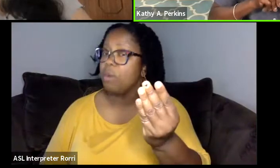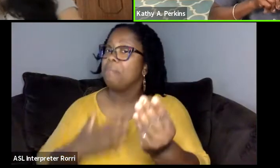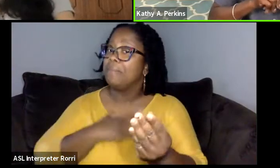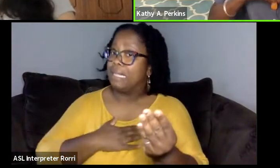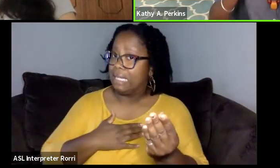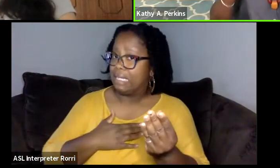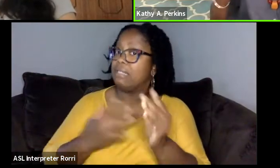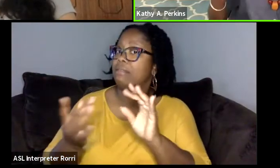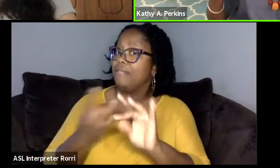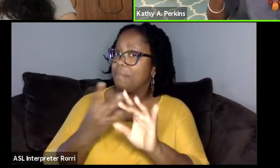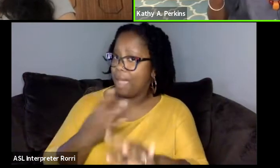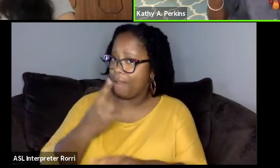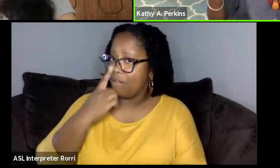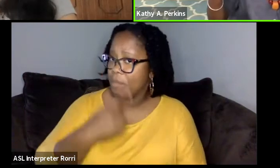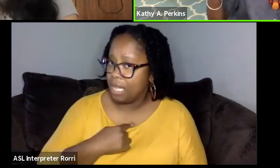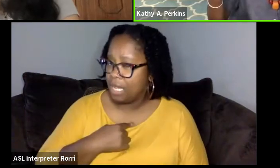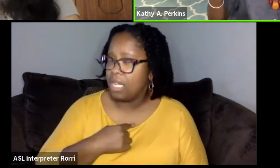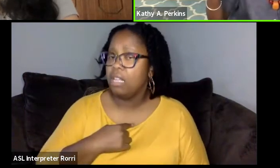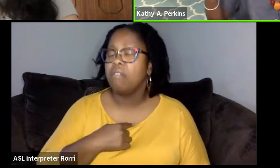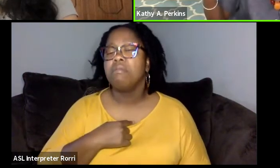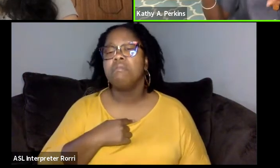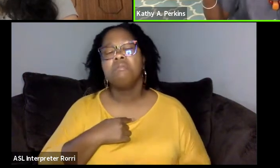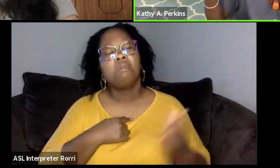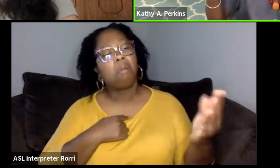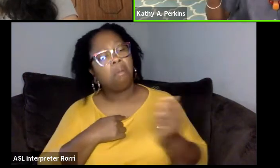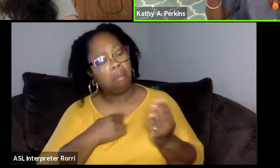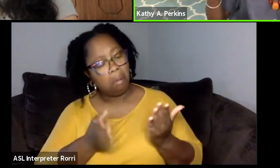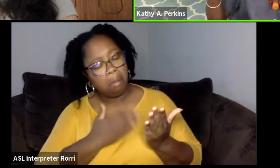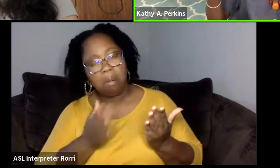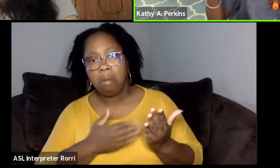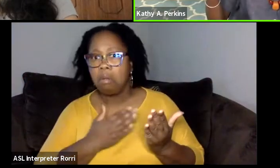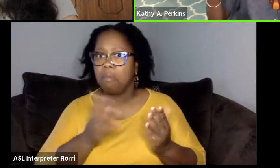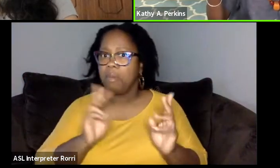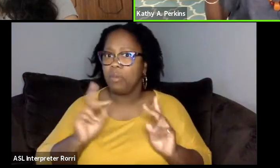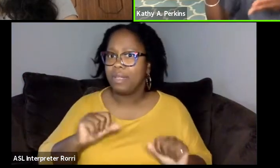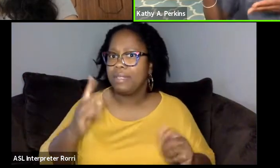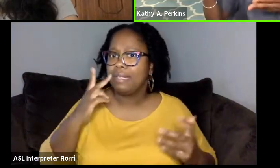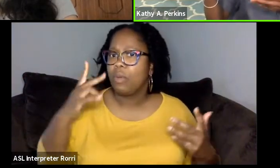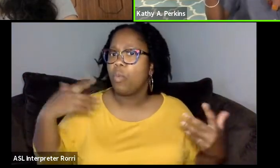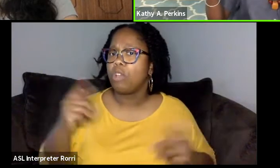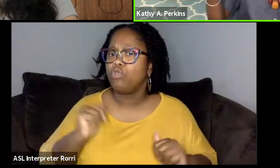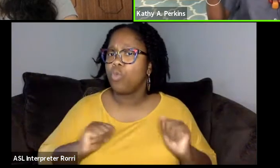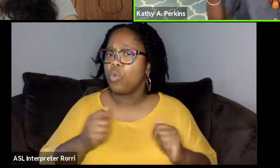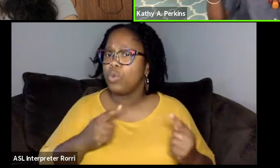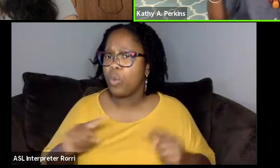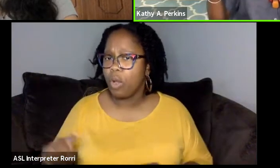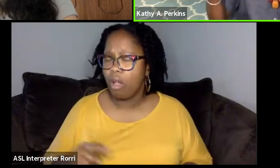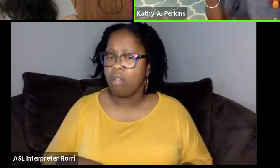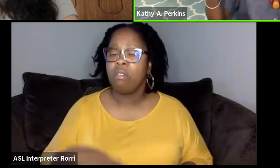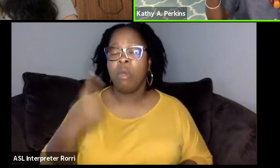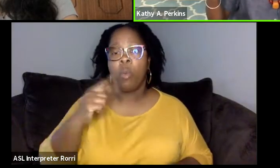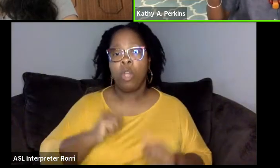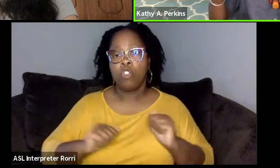So, and it's just for people to see what shows are going on. I have a show going on and I encourage people,